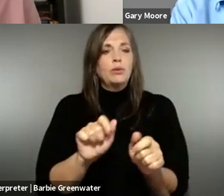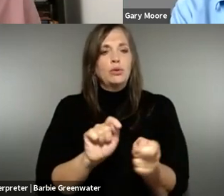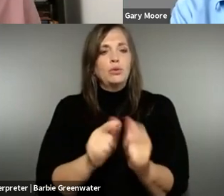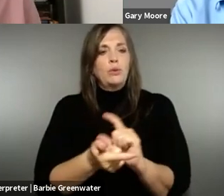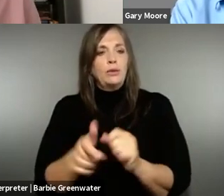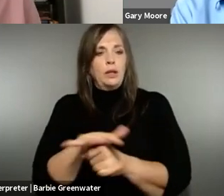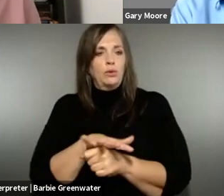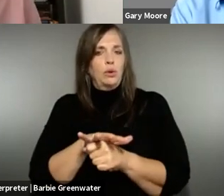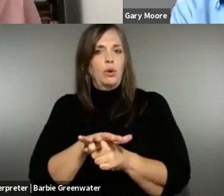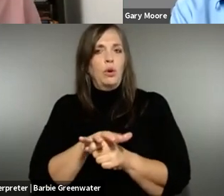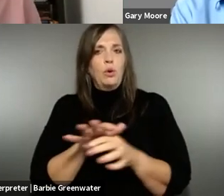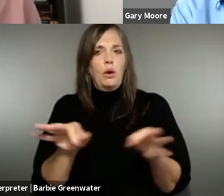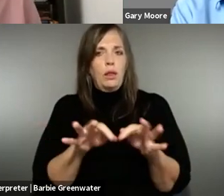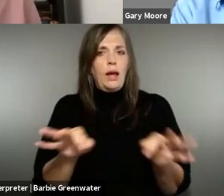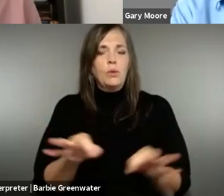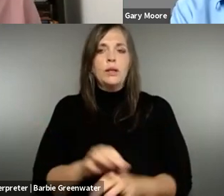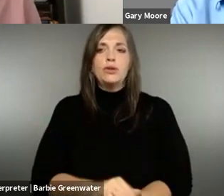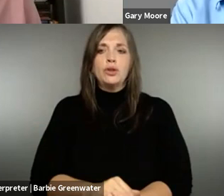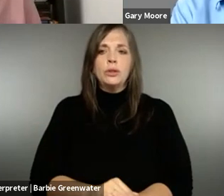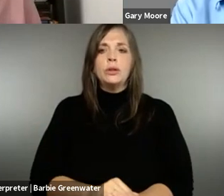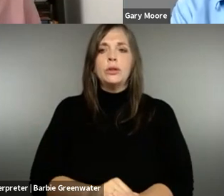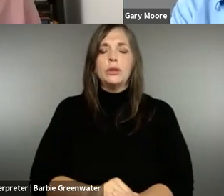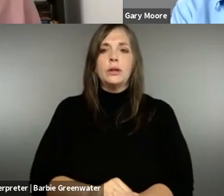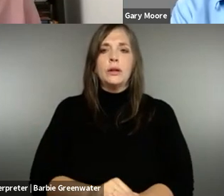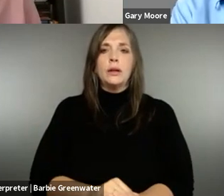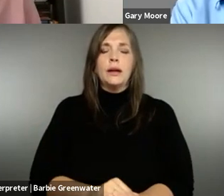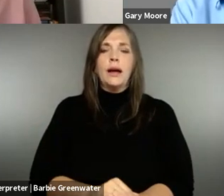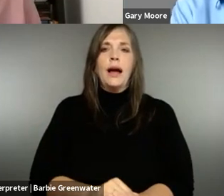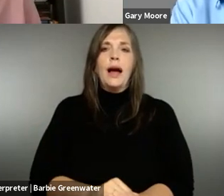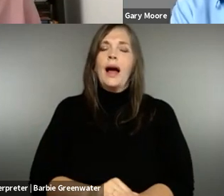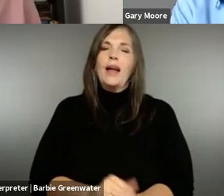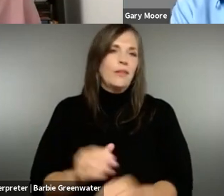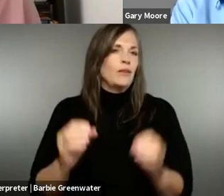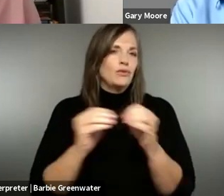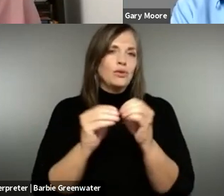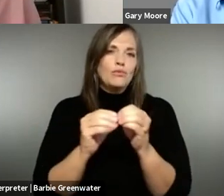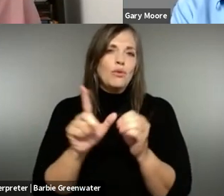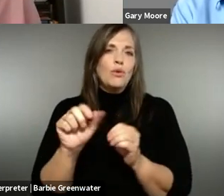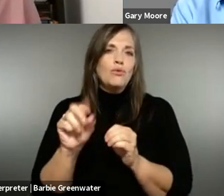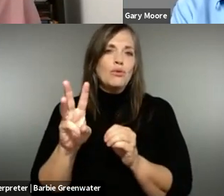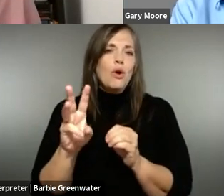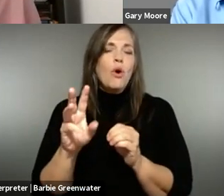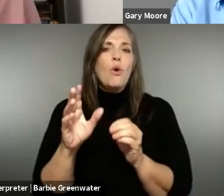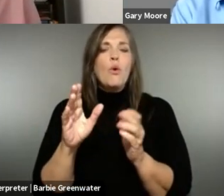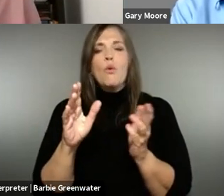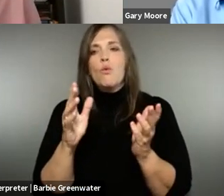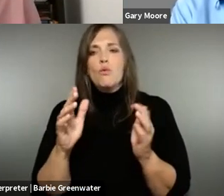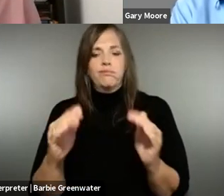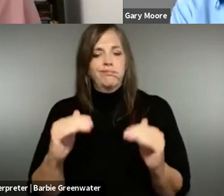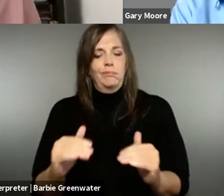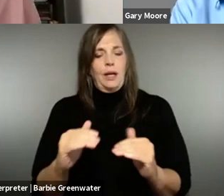important to transport -- to translate into a local languages. And because it is a much lower barrier for